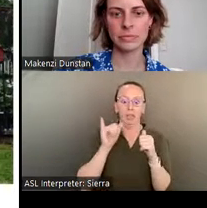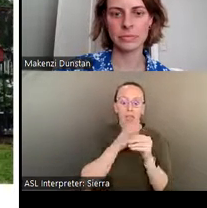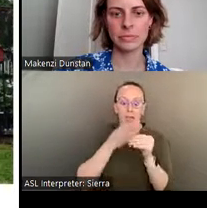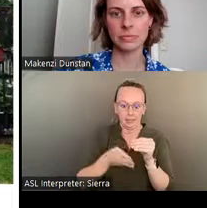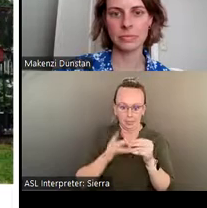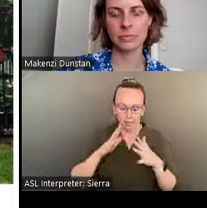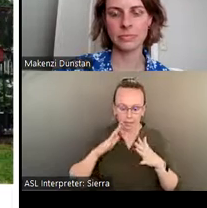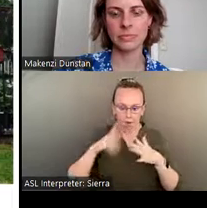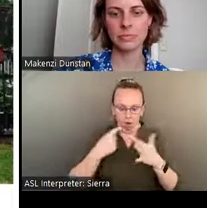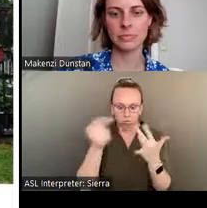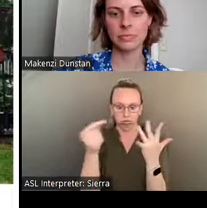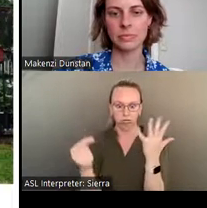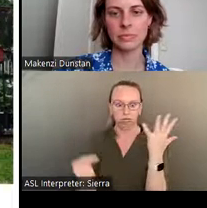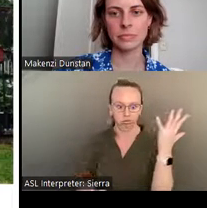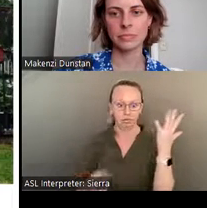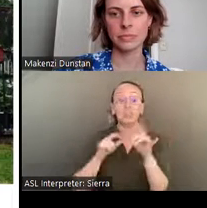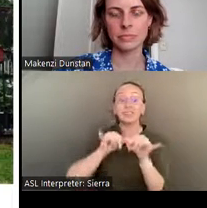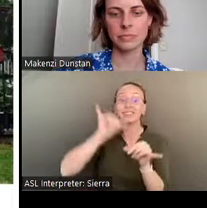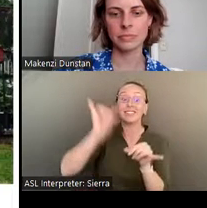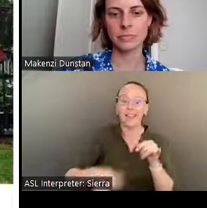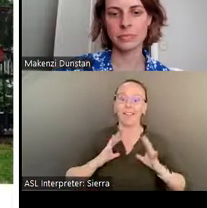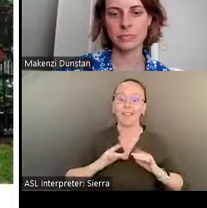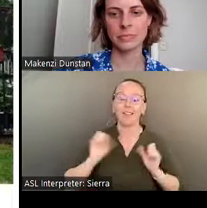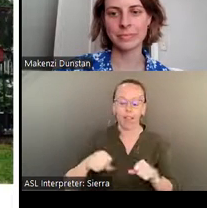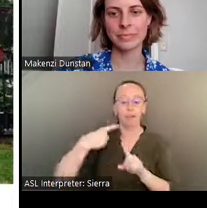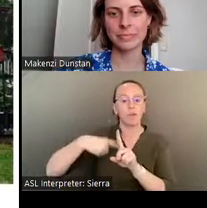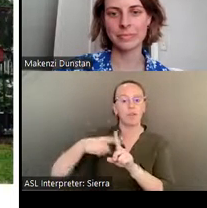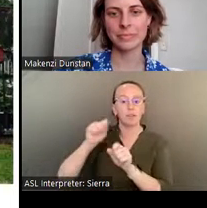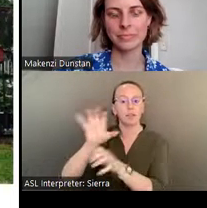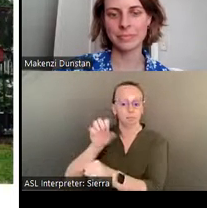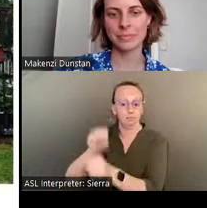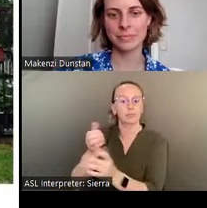Stay on-premises at one of the rental spaces you can book through Airbnb.